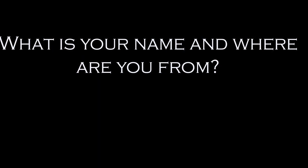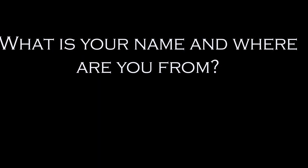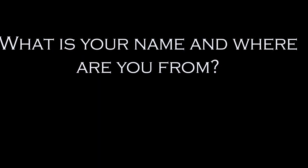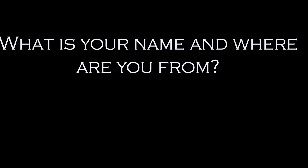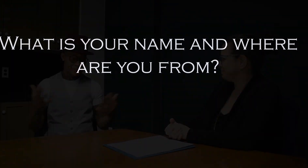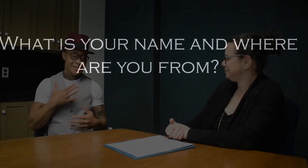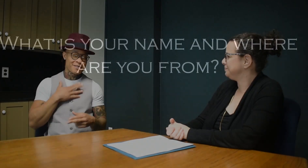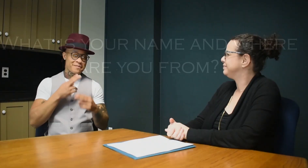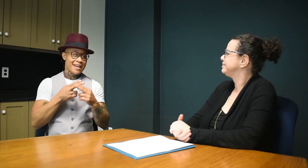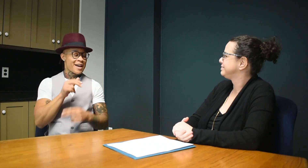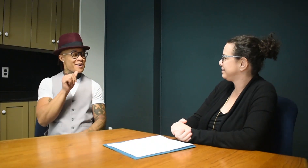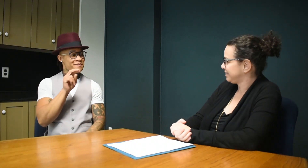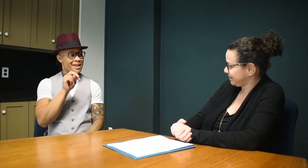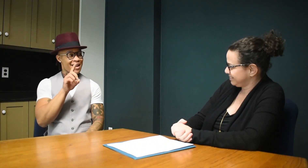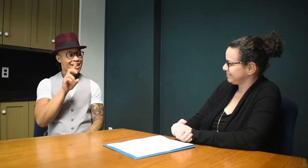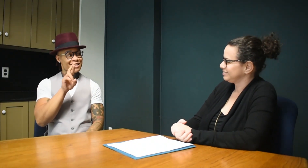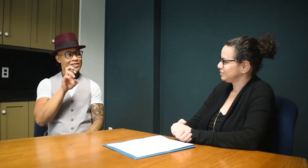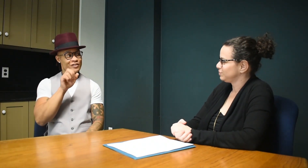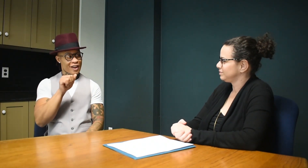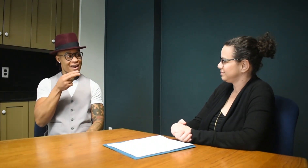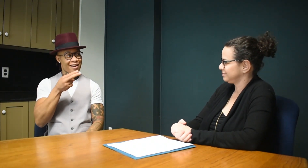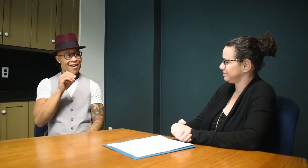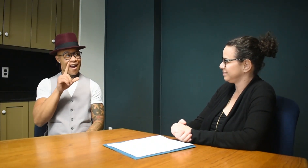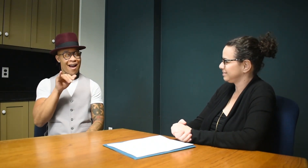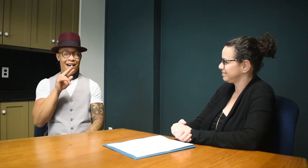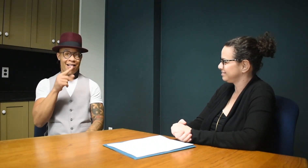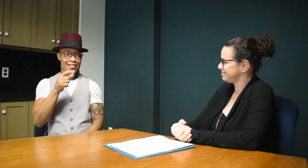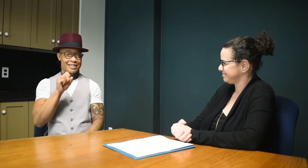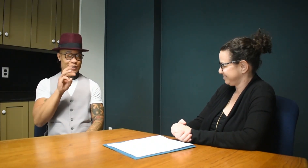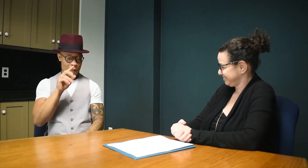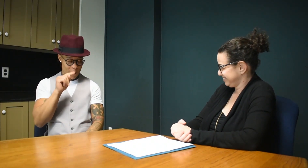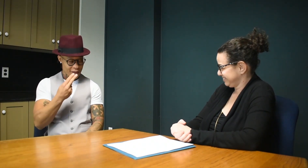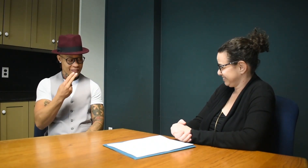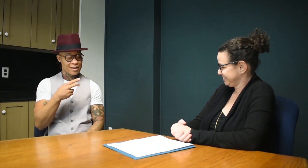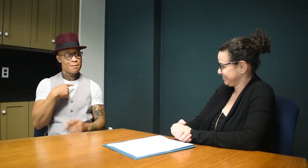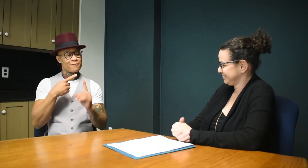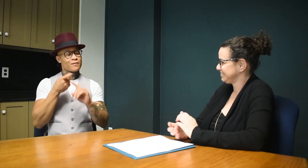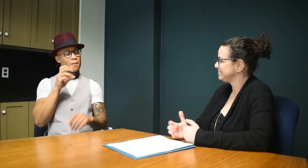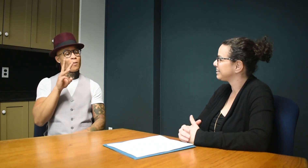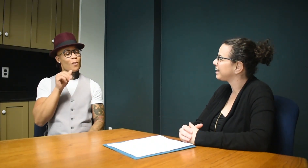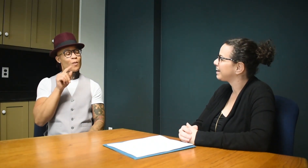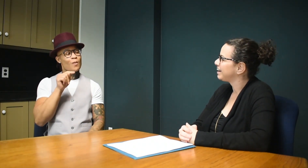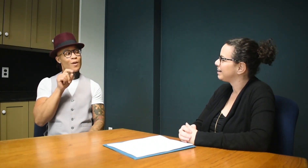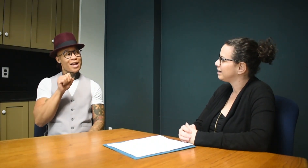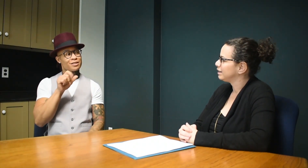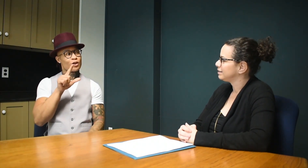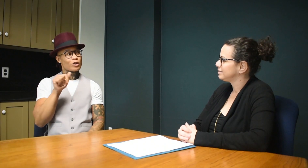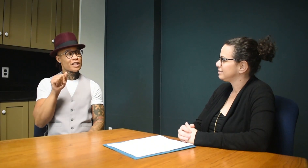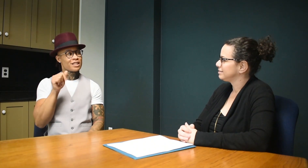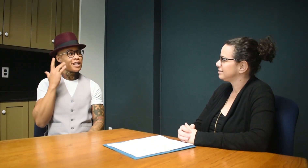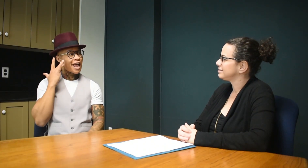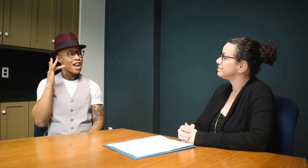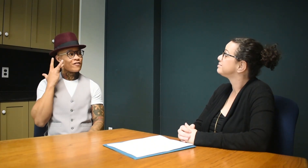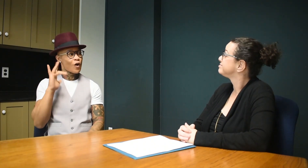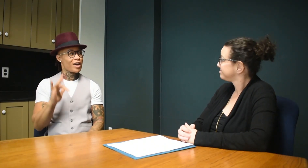My name is Andrea Hollingsworth I'm from Watts, Los Angeles, California